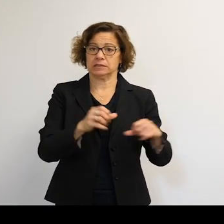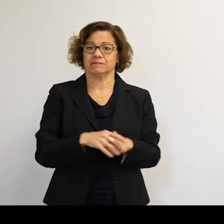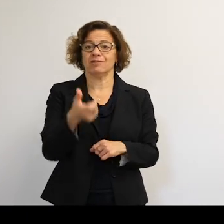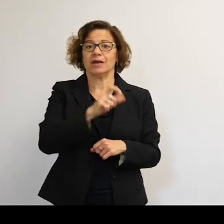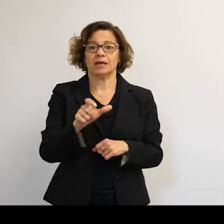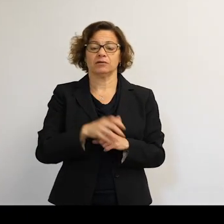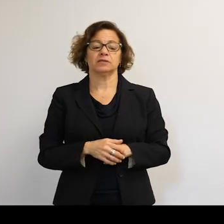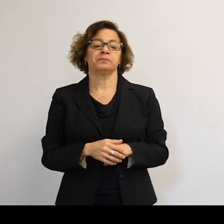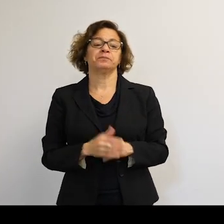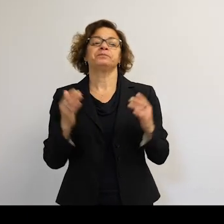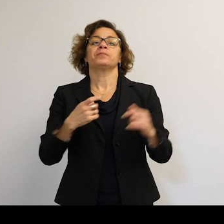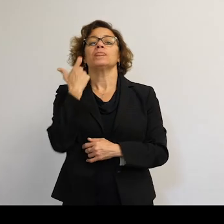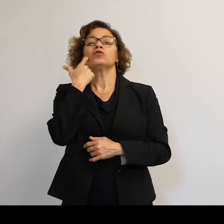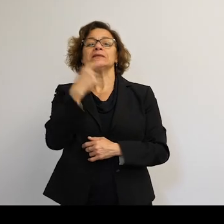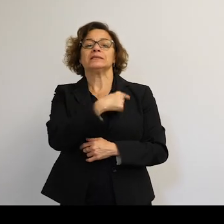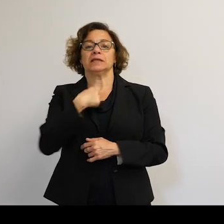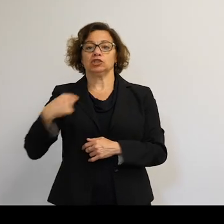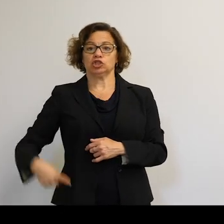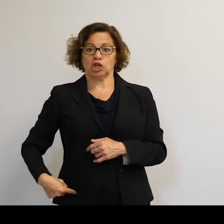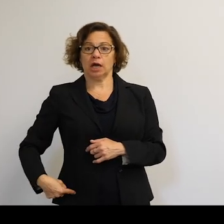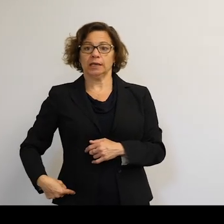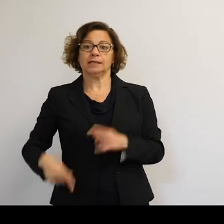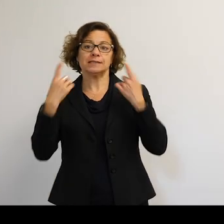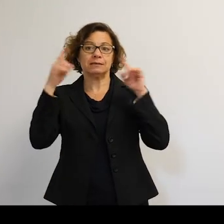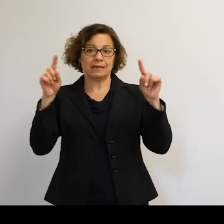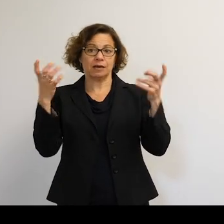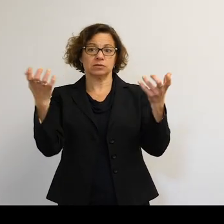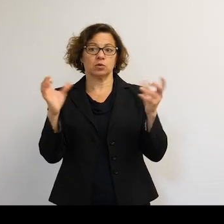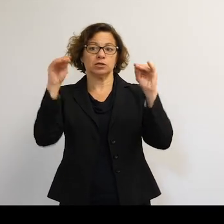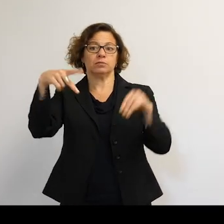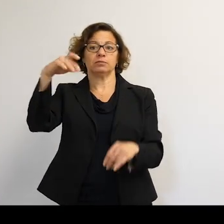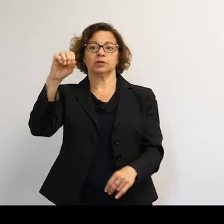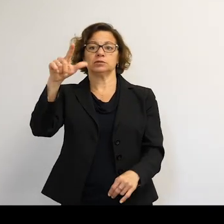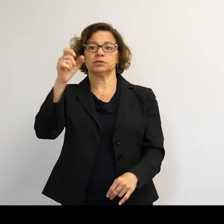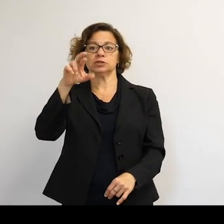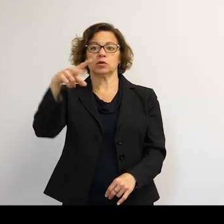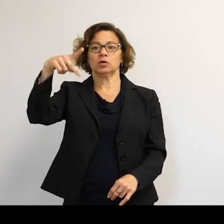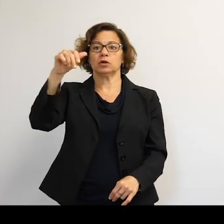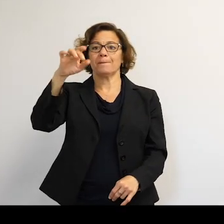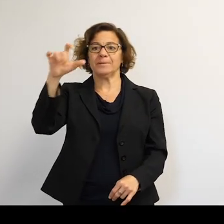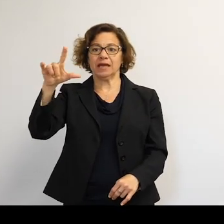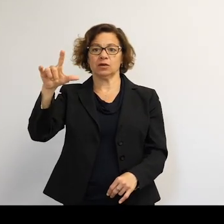Recently, Chinese announced that they want to put the solar panels in space, which is continuously